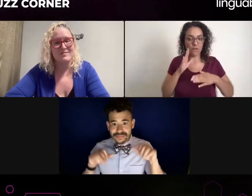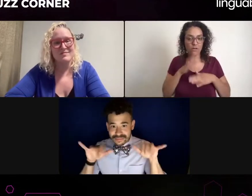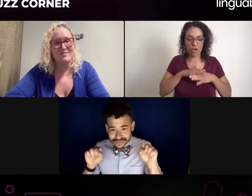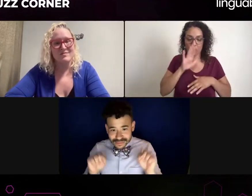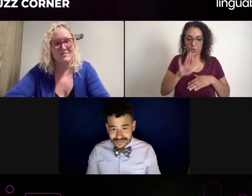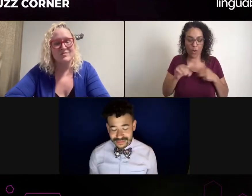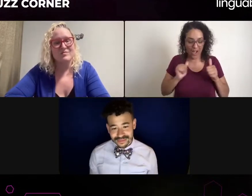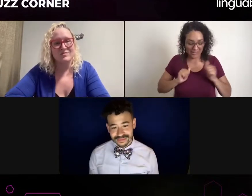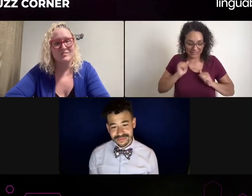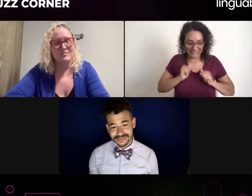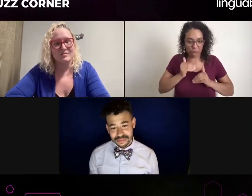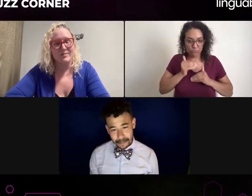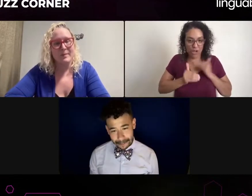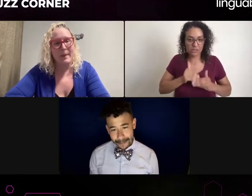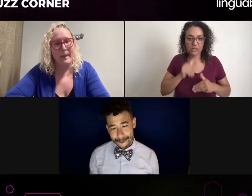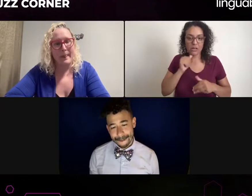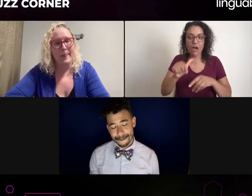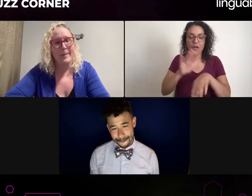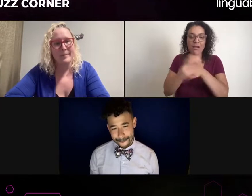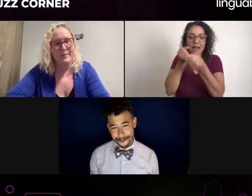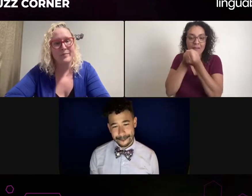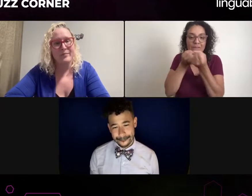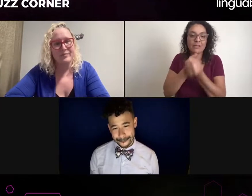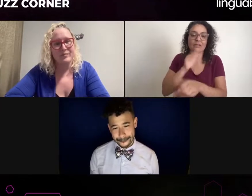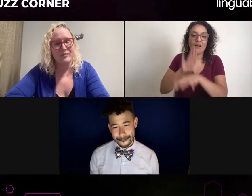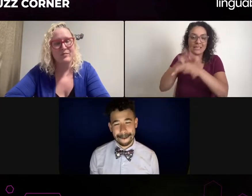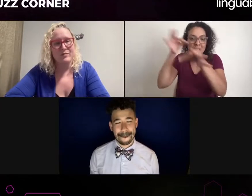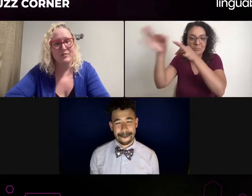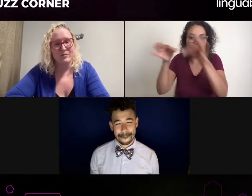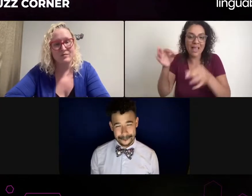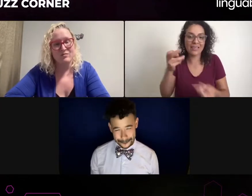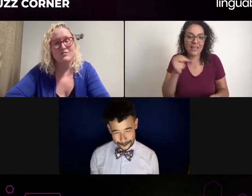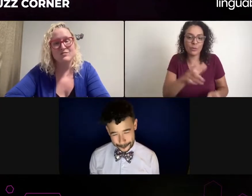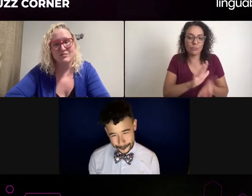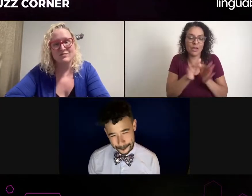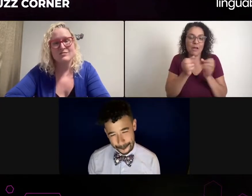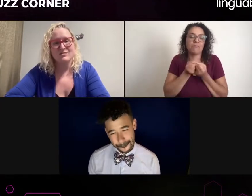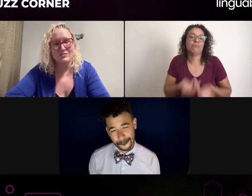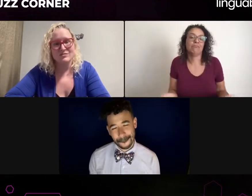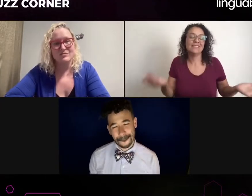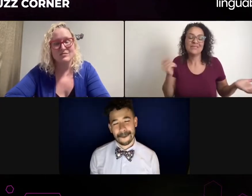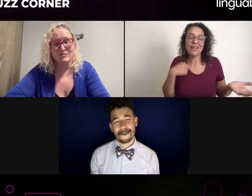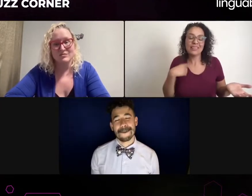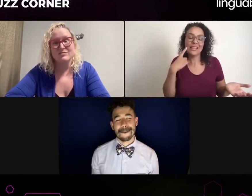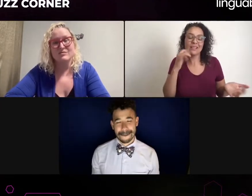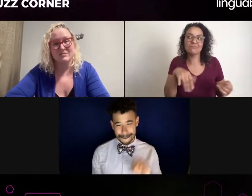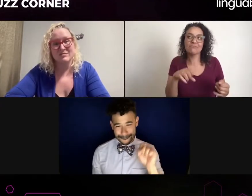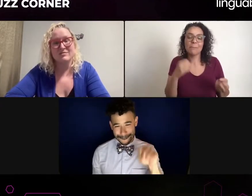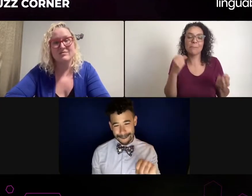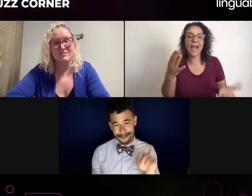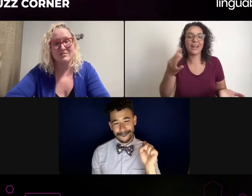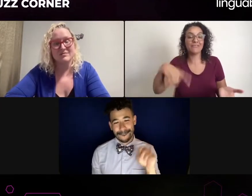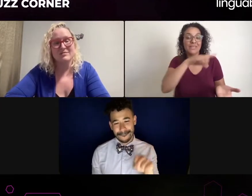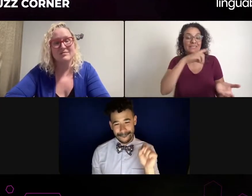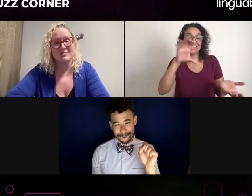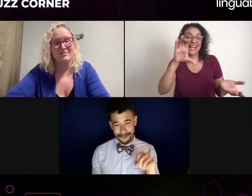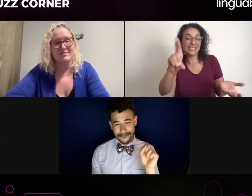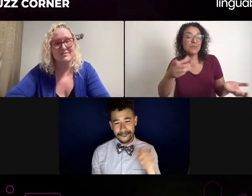And when there's a DSL there, didn't you just... when there's no one that's there, you just kind of have it. I often feel like